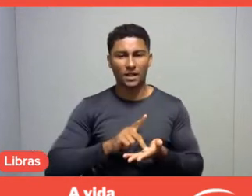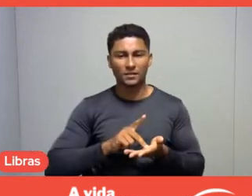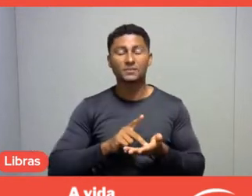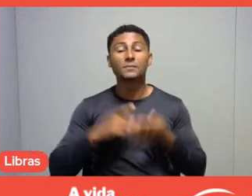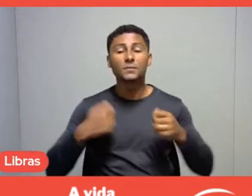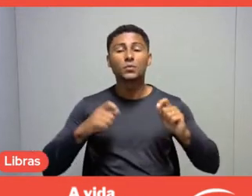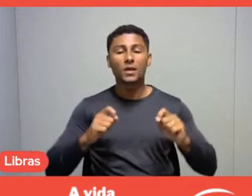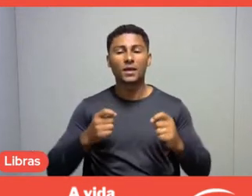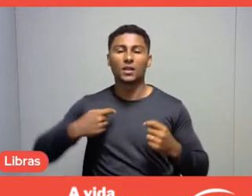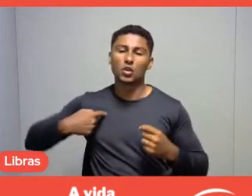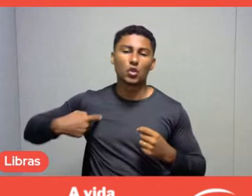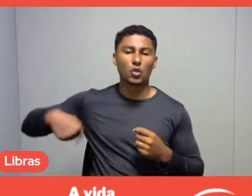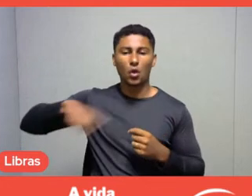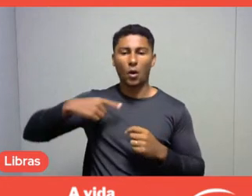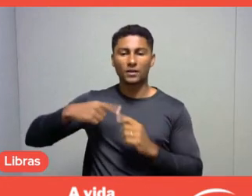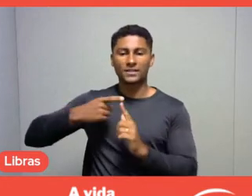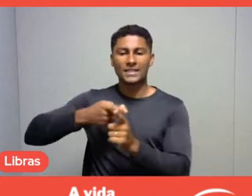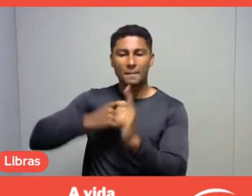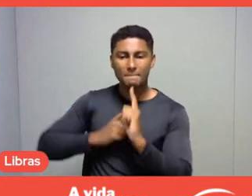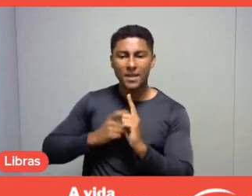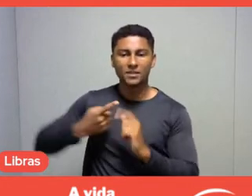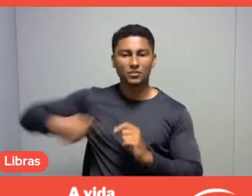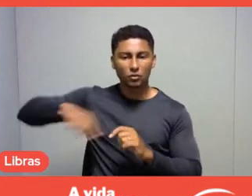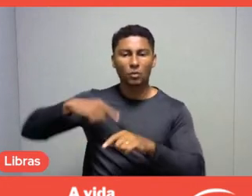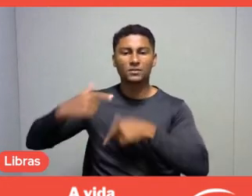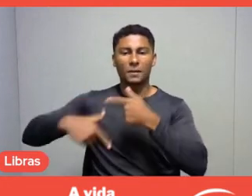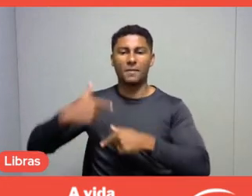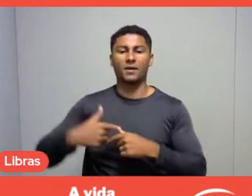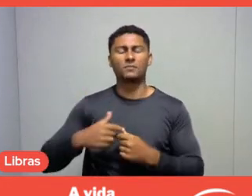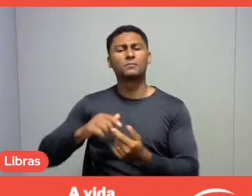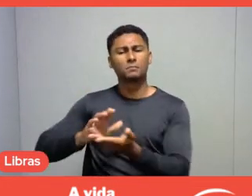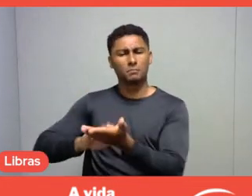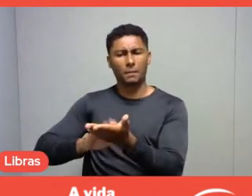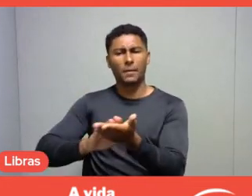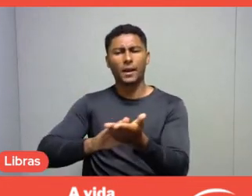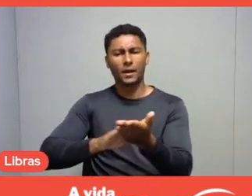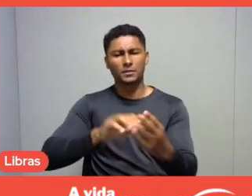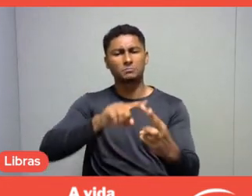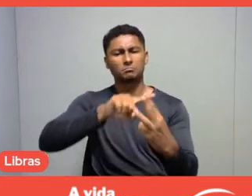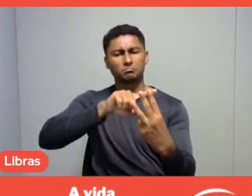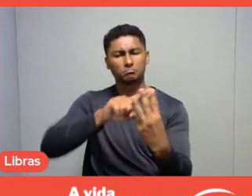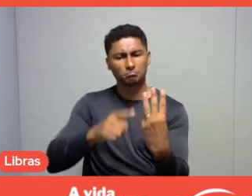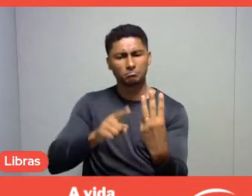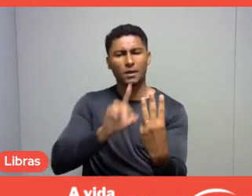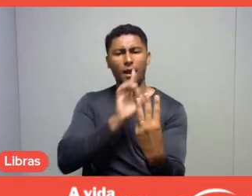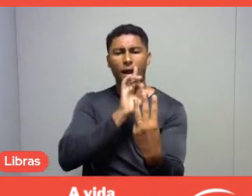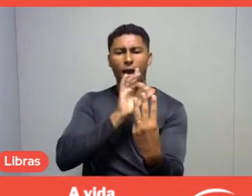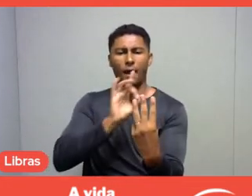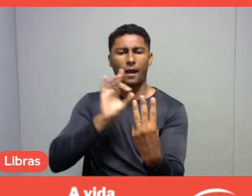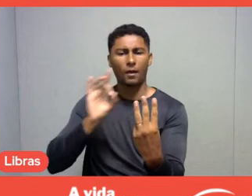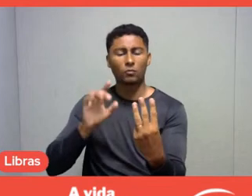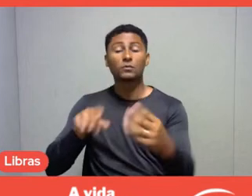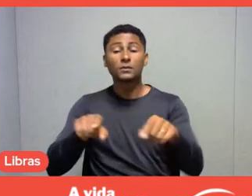So, congratulations to each one of you who are on this journey,